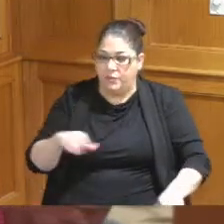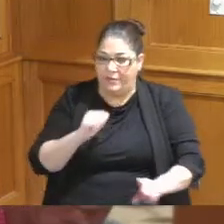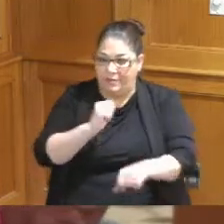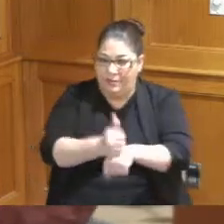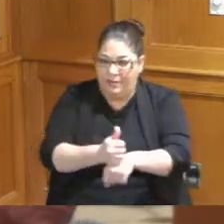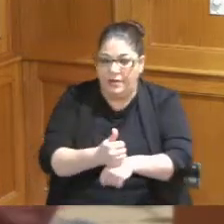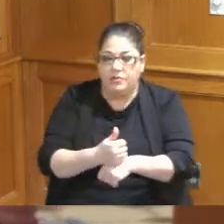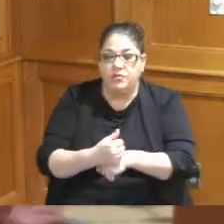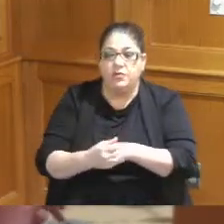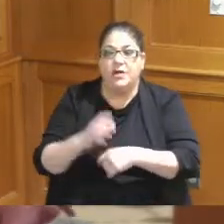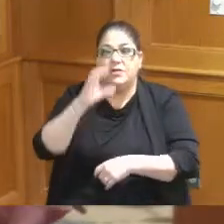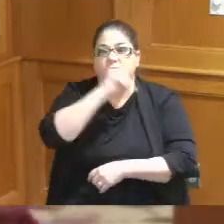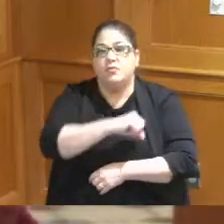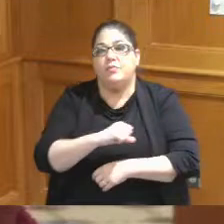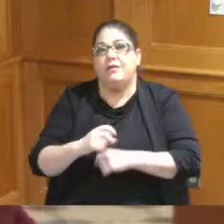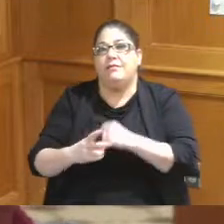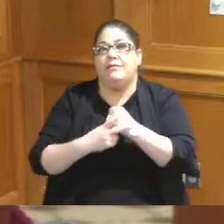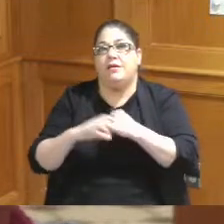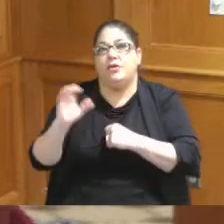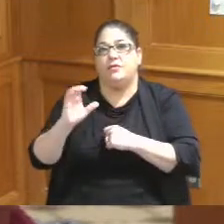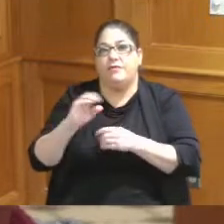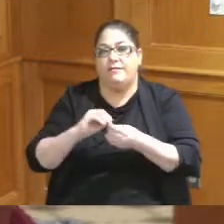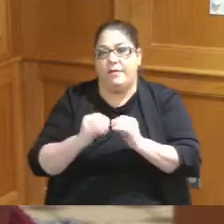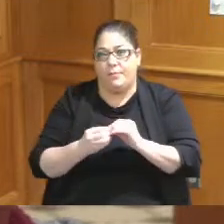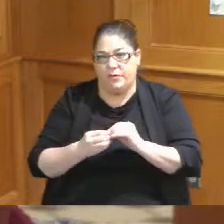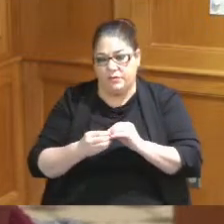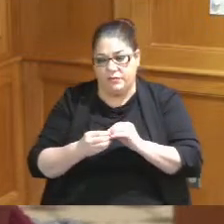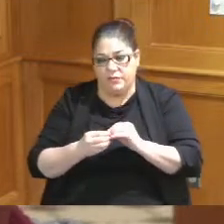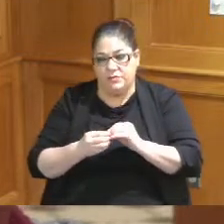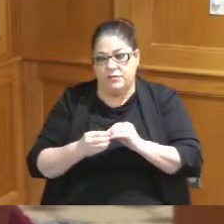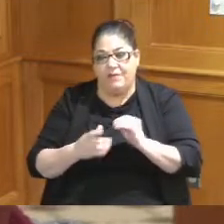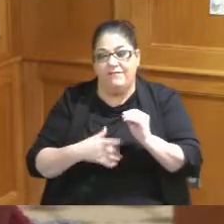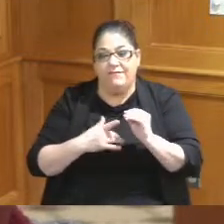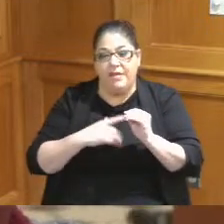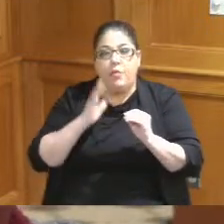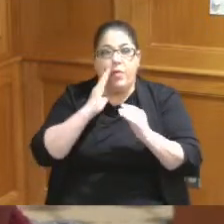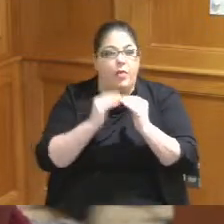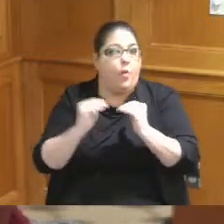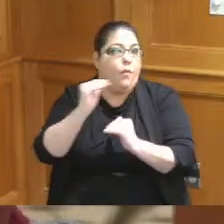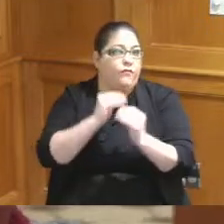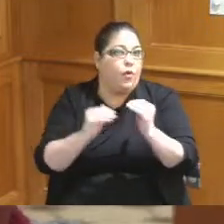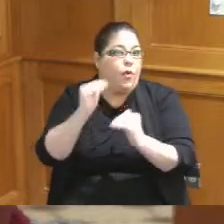numbers we genuinely believe that we're going to do better than that and if we do better than that